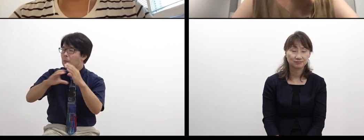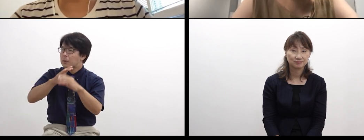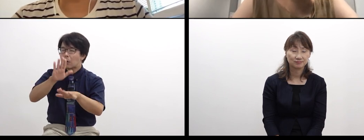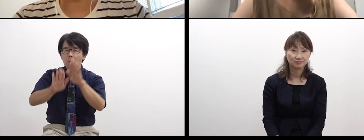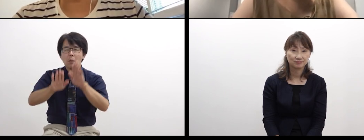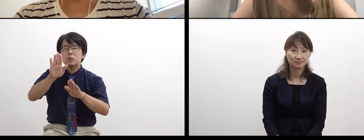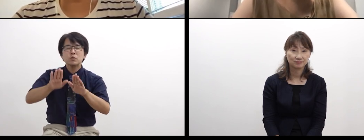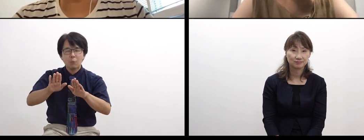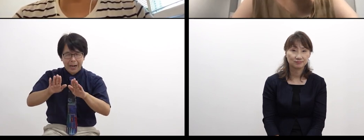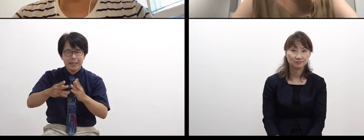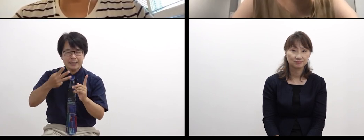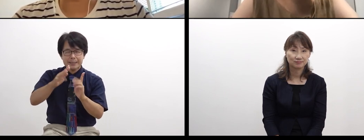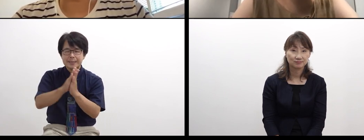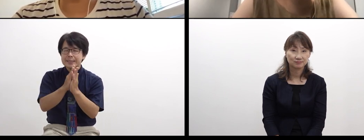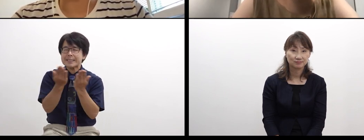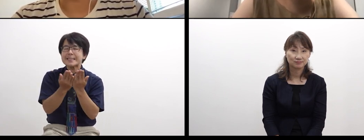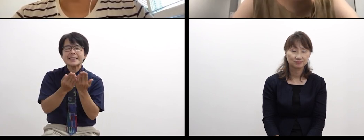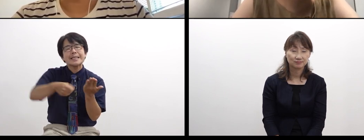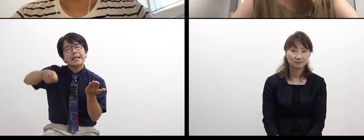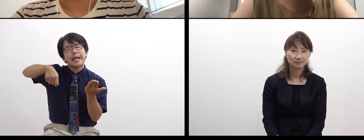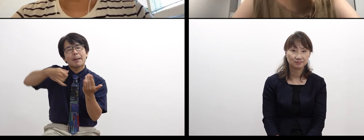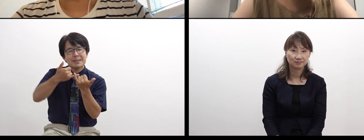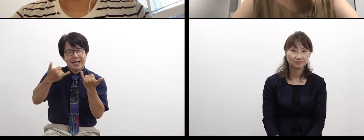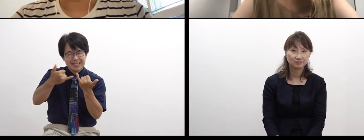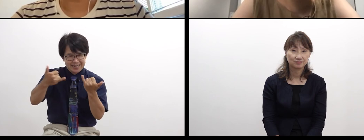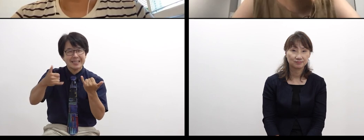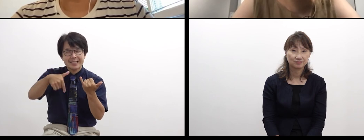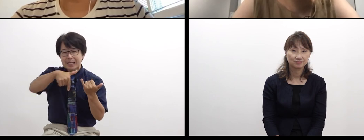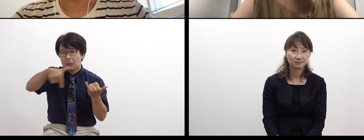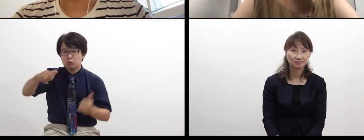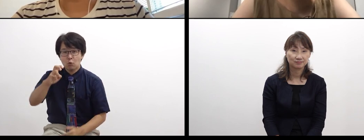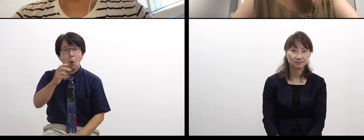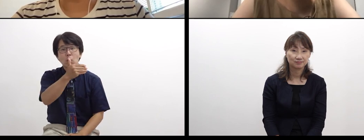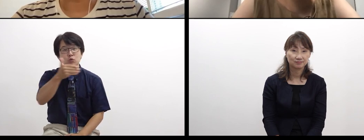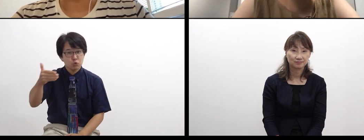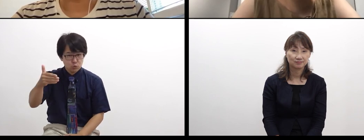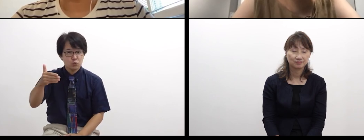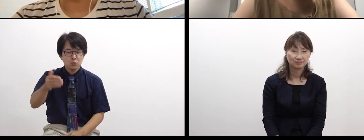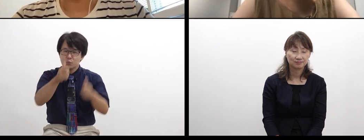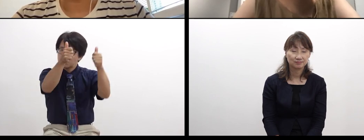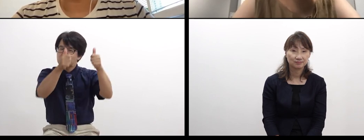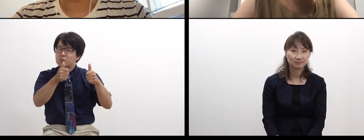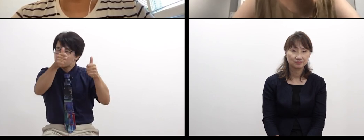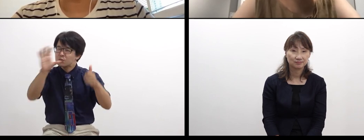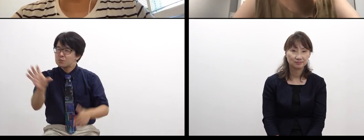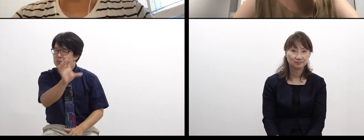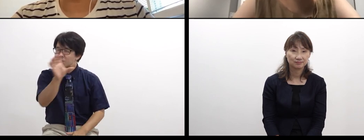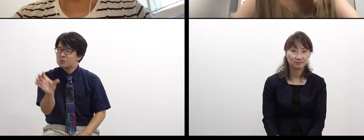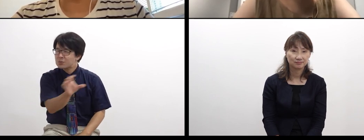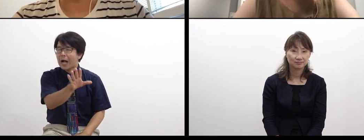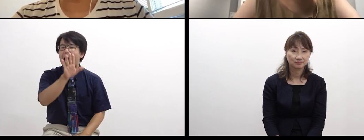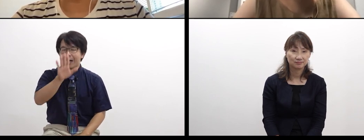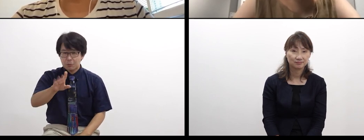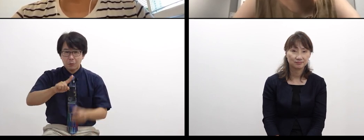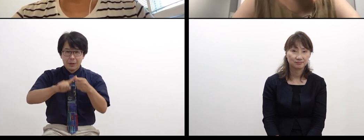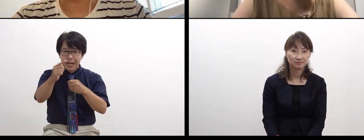and will hold an exhibition in the end of this project next year